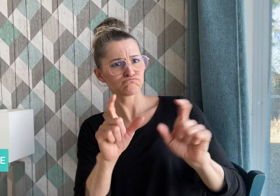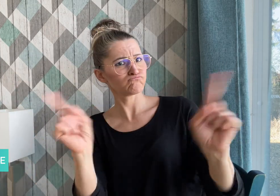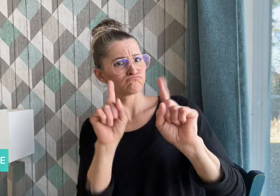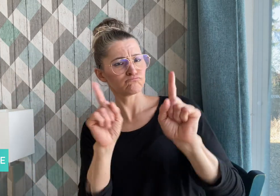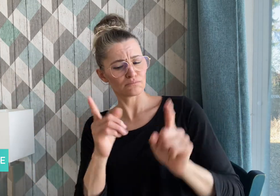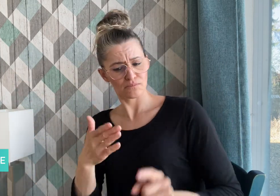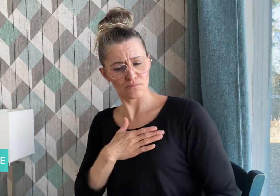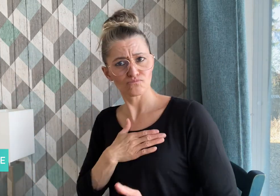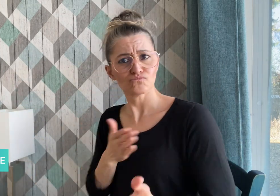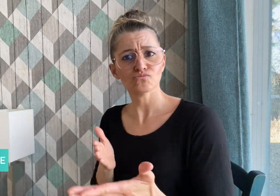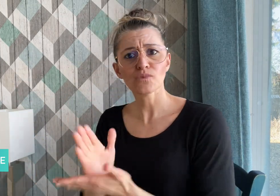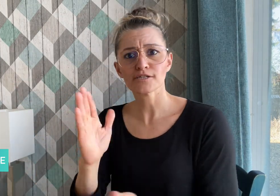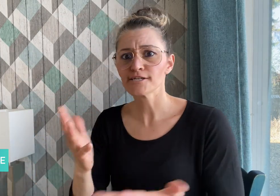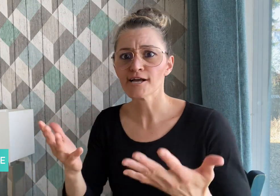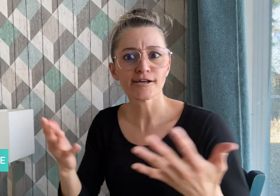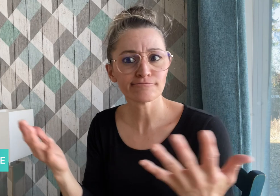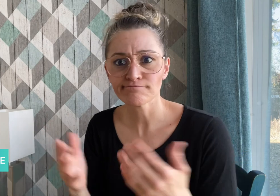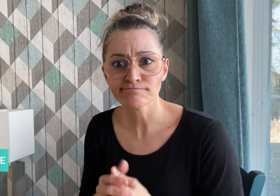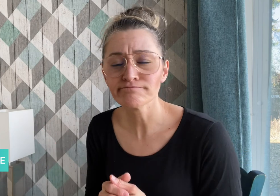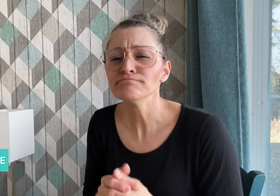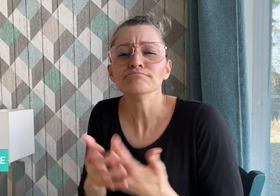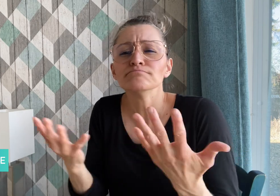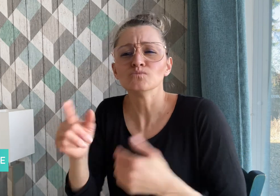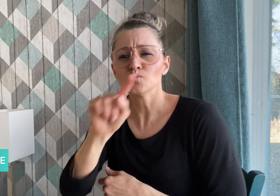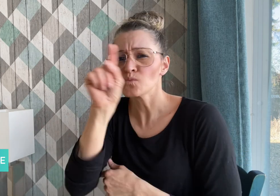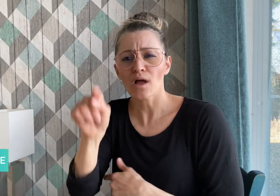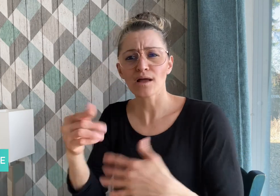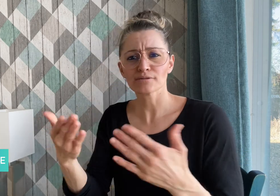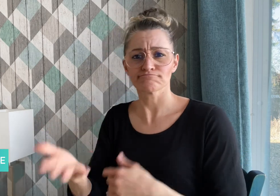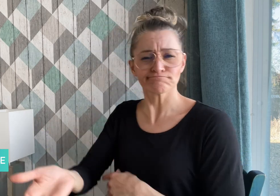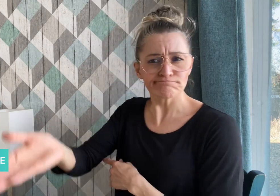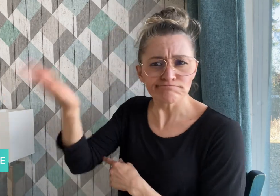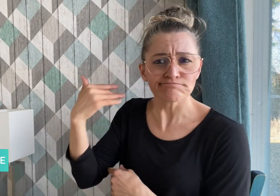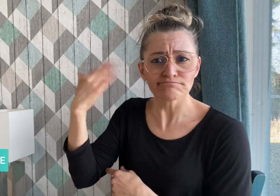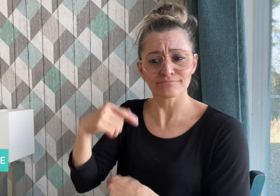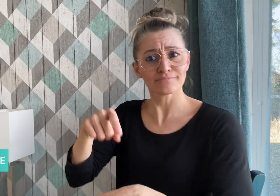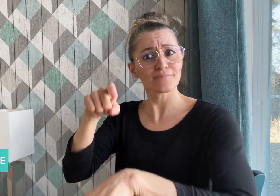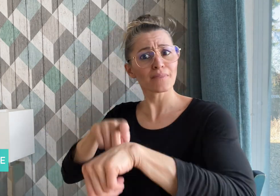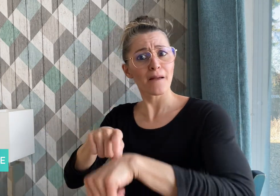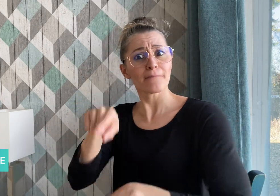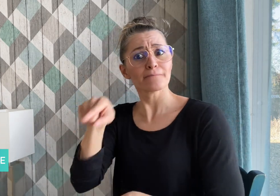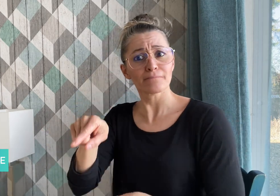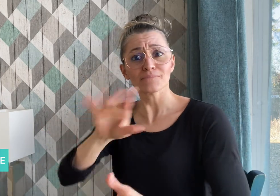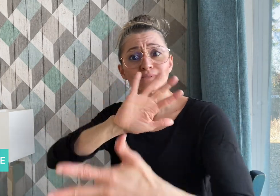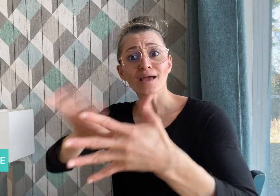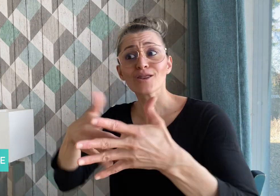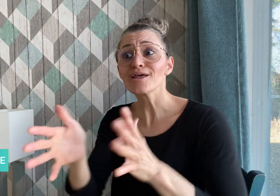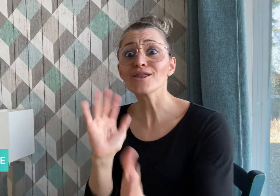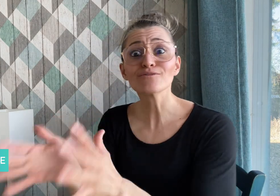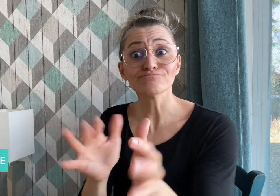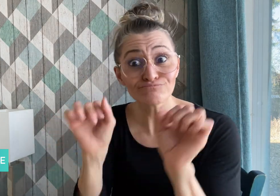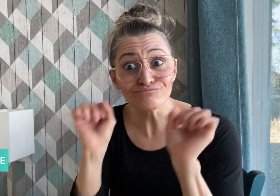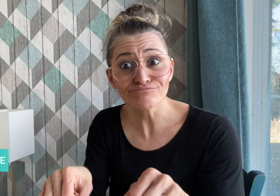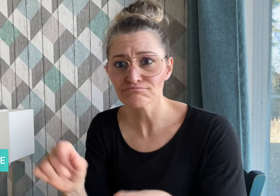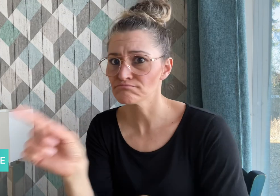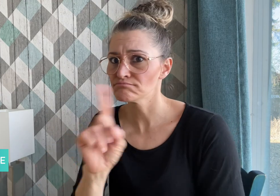themselves. Sign language was practically banned